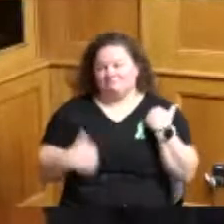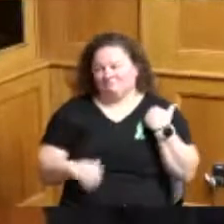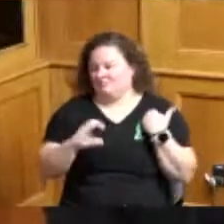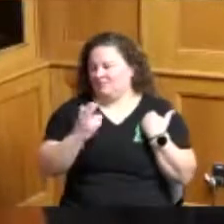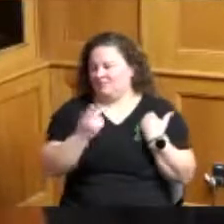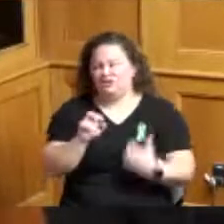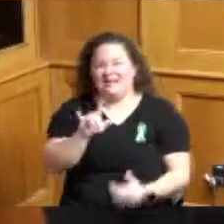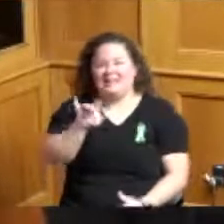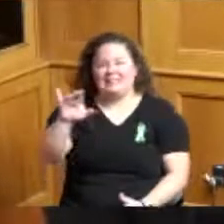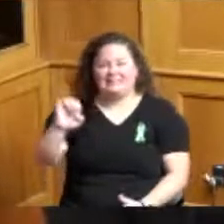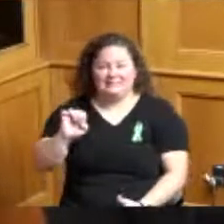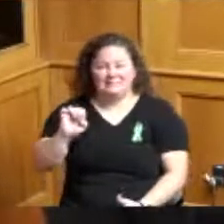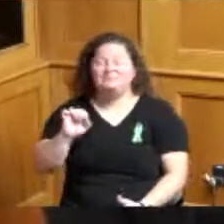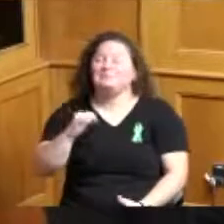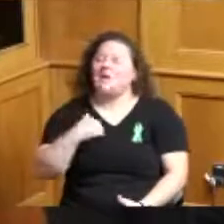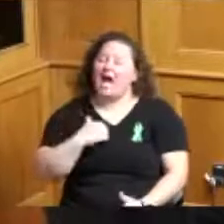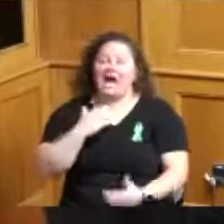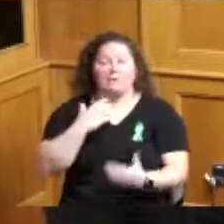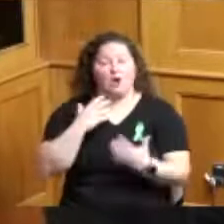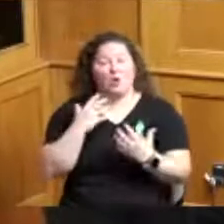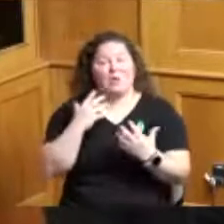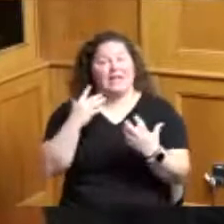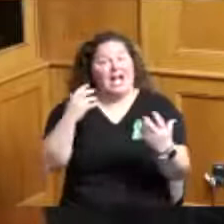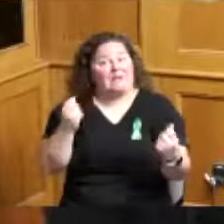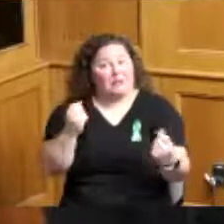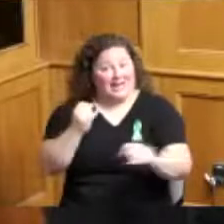a grateful recovering alcoholic and the CEO at the Center for Addiction Treatment